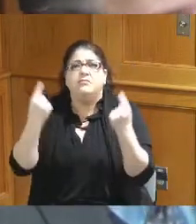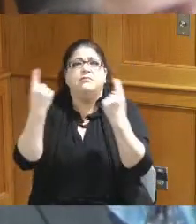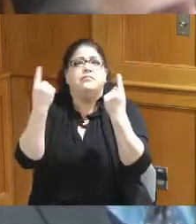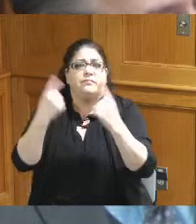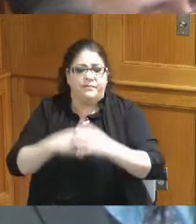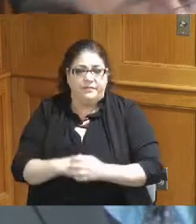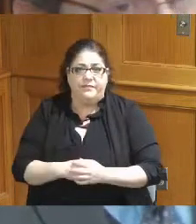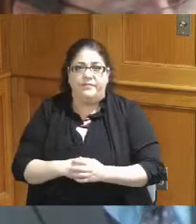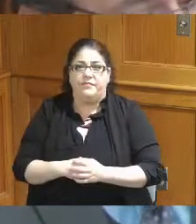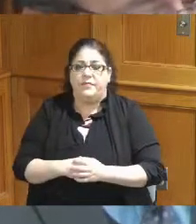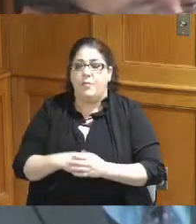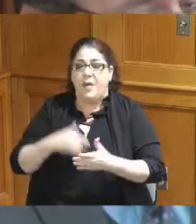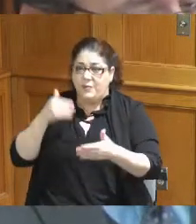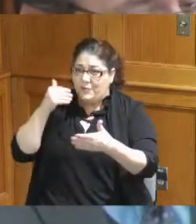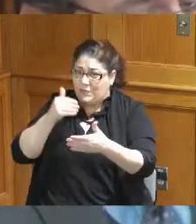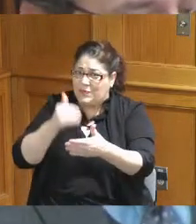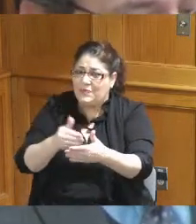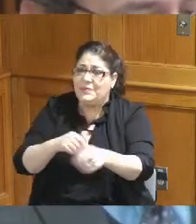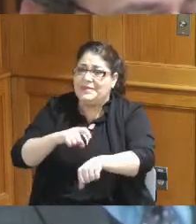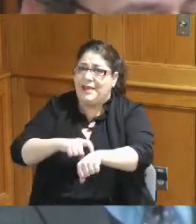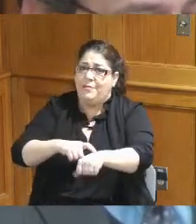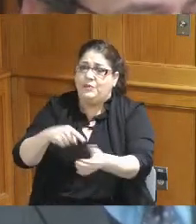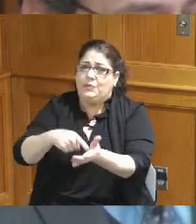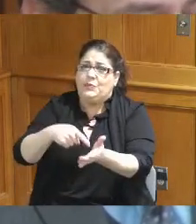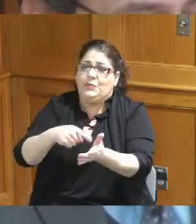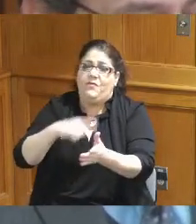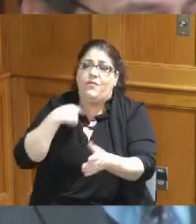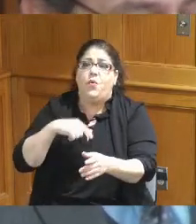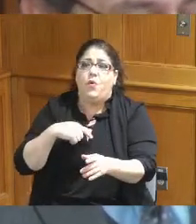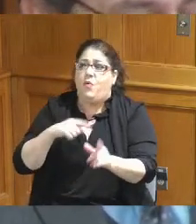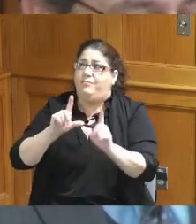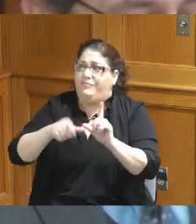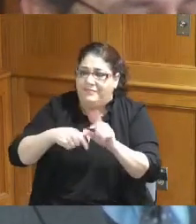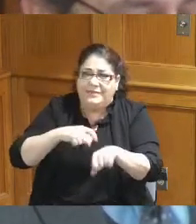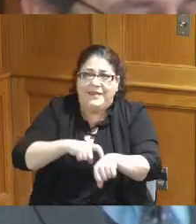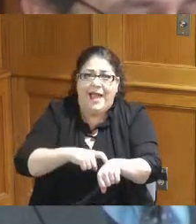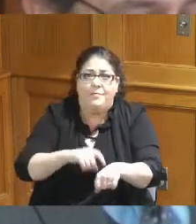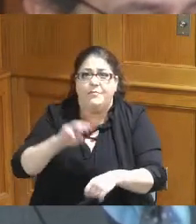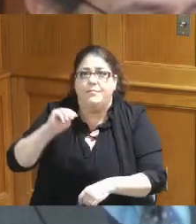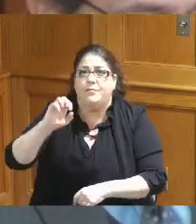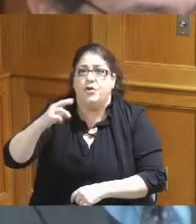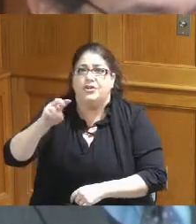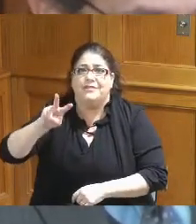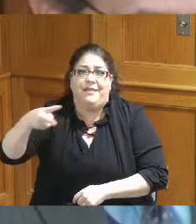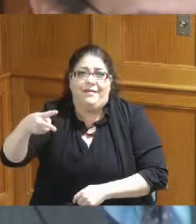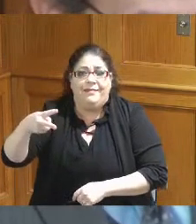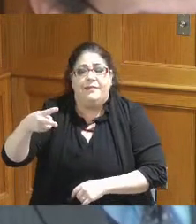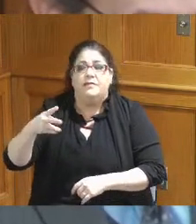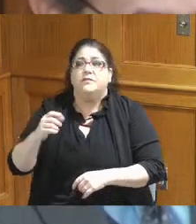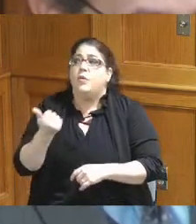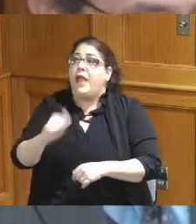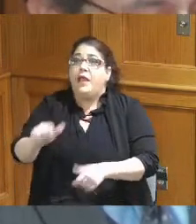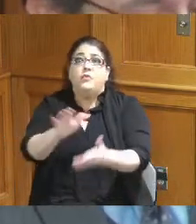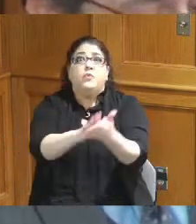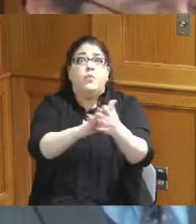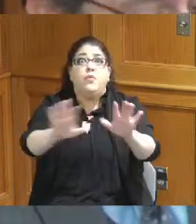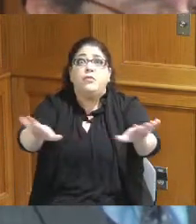deadline is quickly coming upon us because the day is on March 2nd so any school or any student